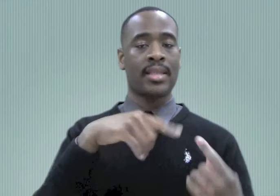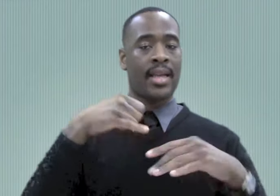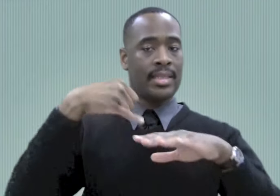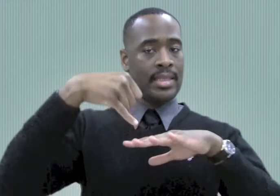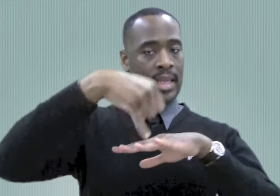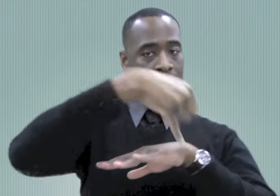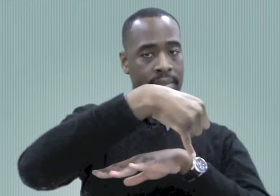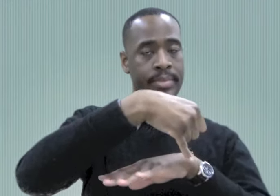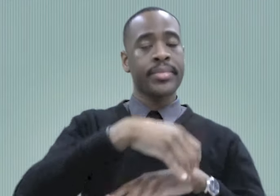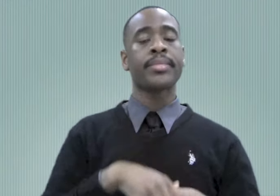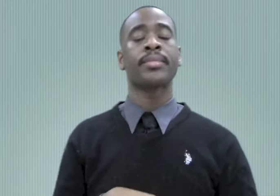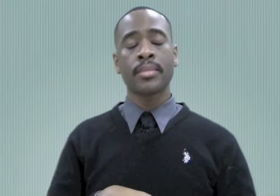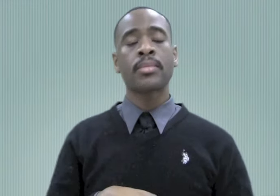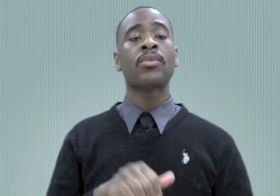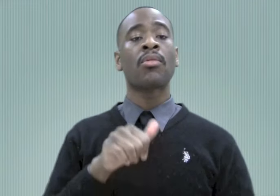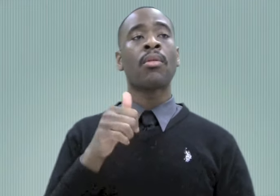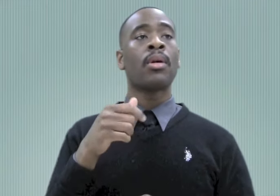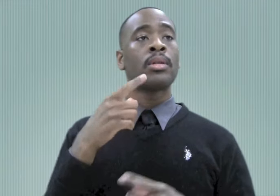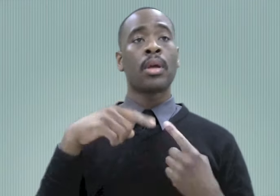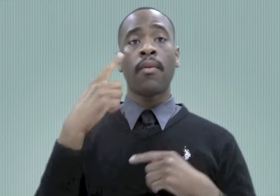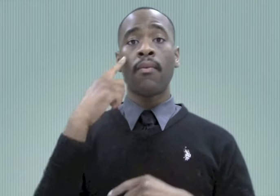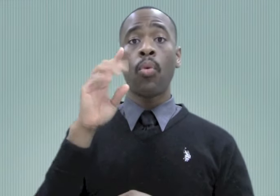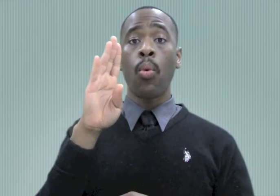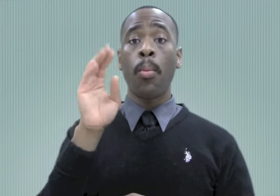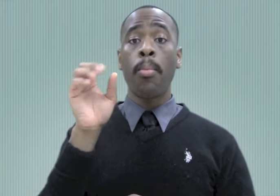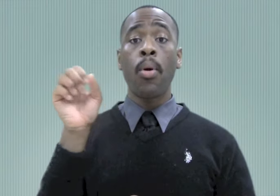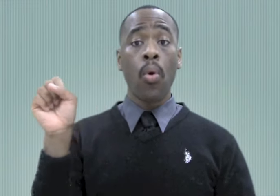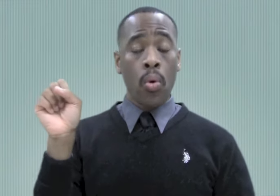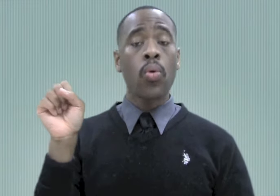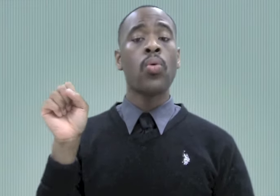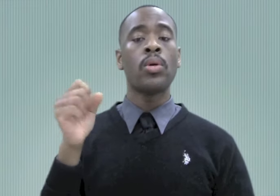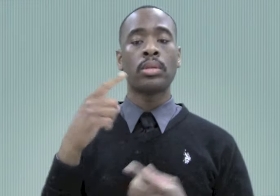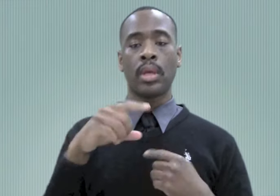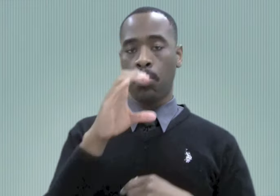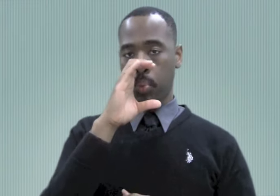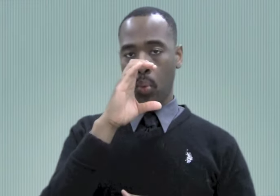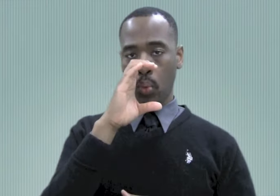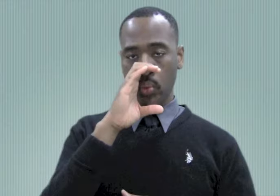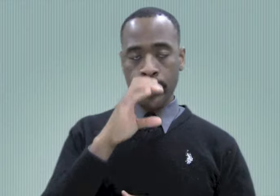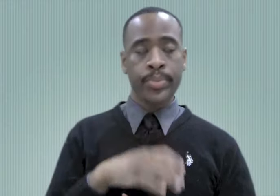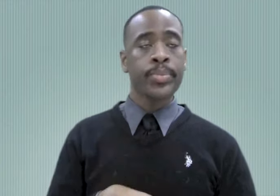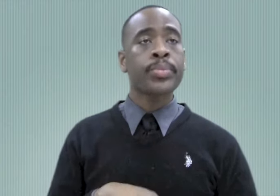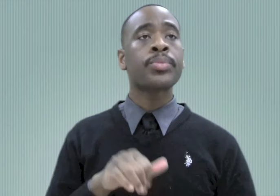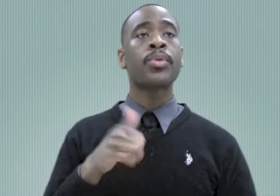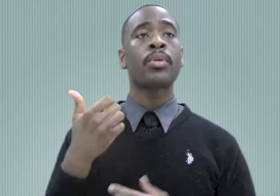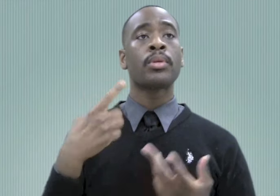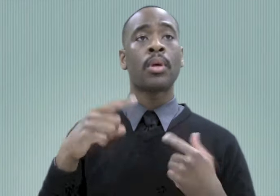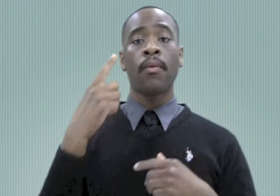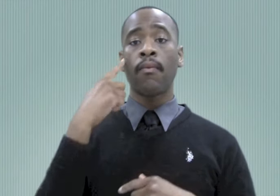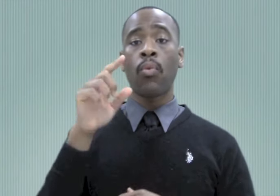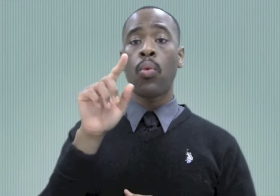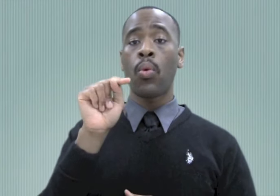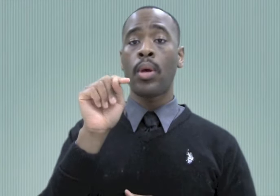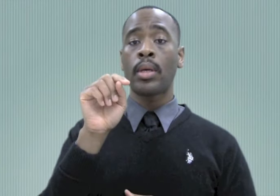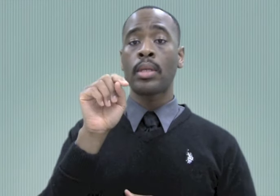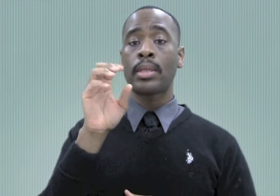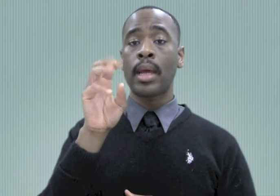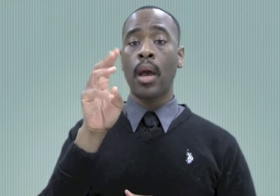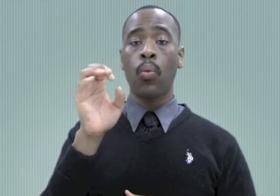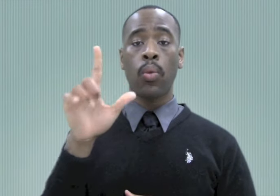fingers of the other hand. The sign for BOSS is signed like CARTOON with the C handshape. The sign for TOWEL is